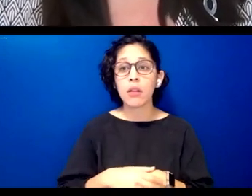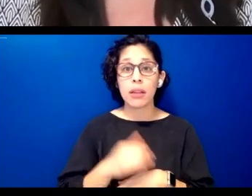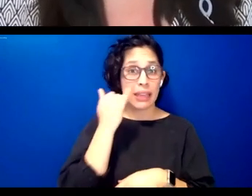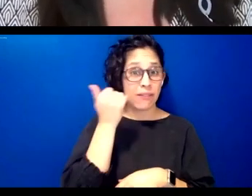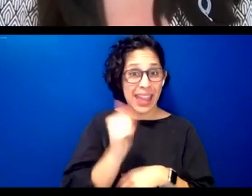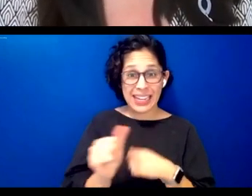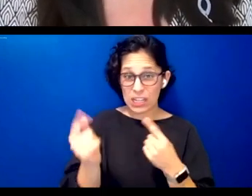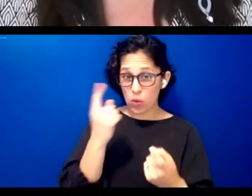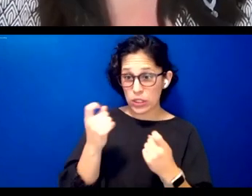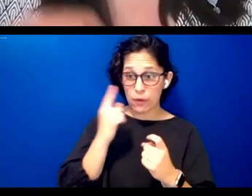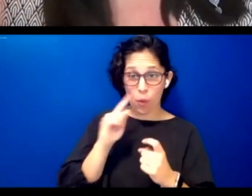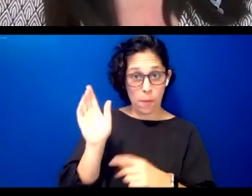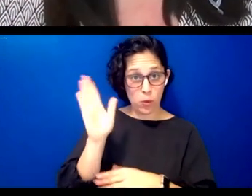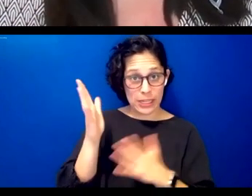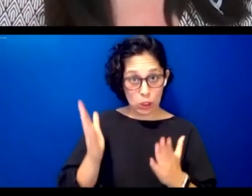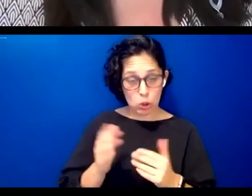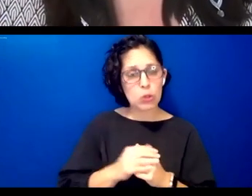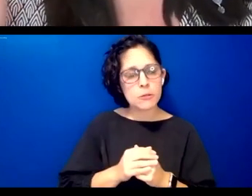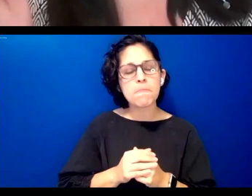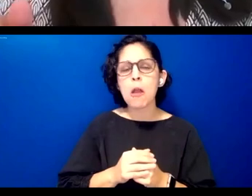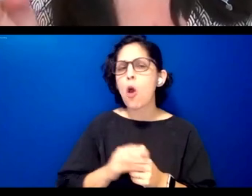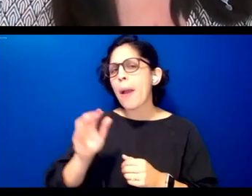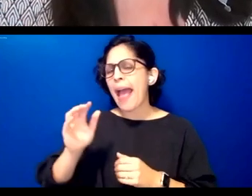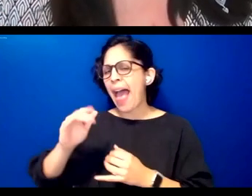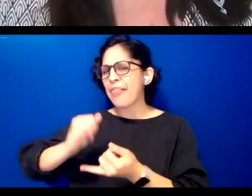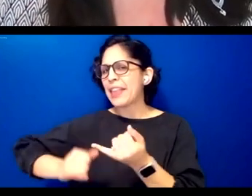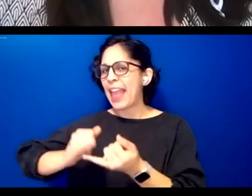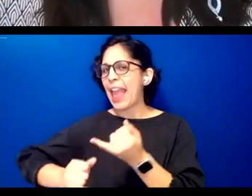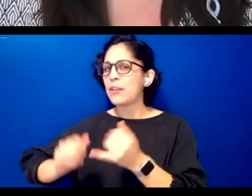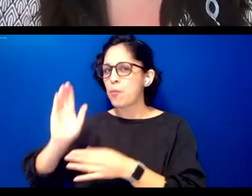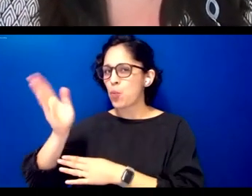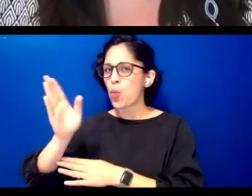for the presenters we'll save them to the end but you can go ahead and enter them into